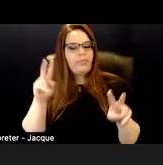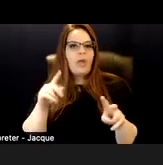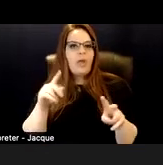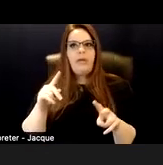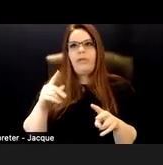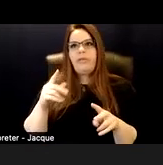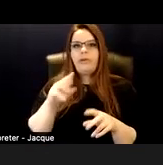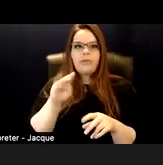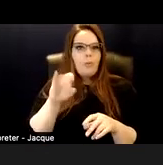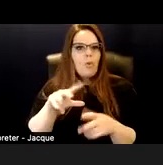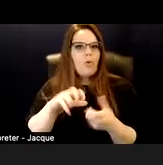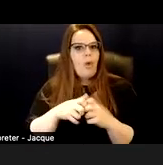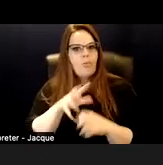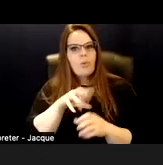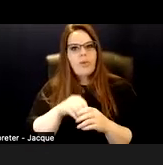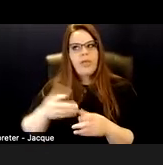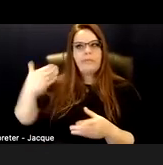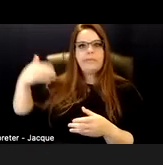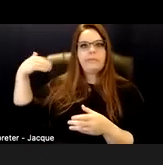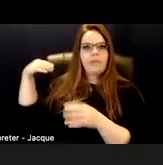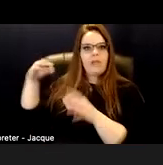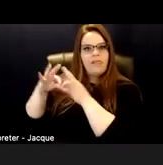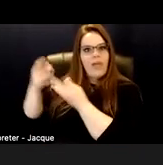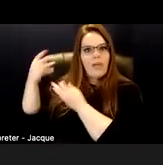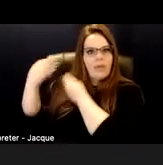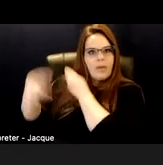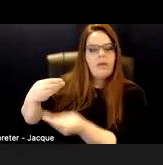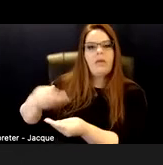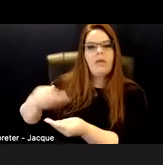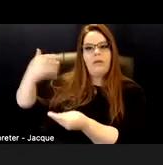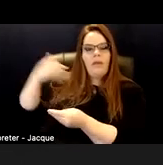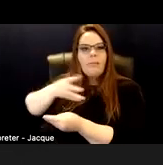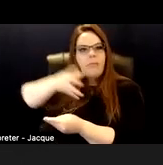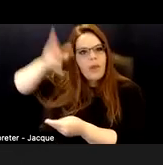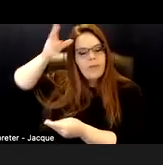from your family line, from your parent, somewhere in there.